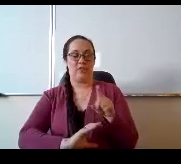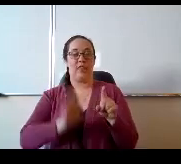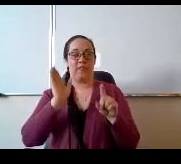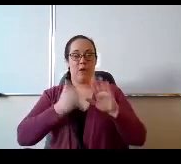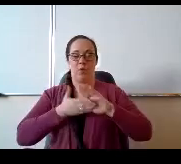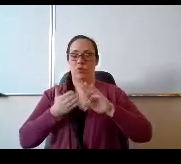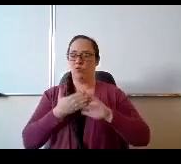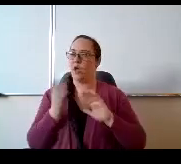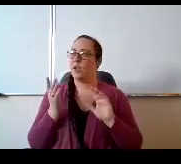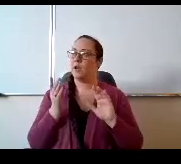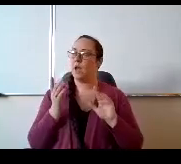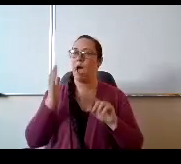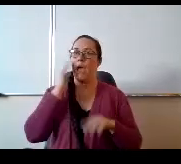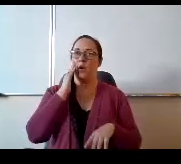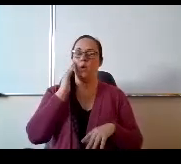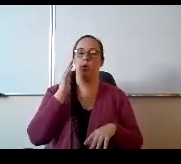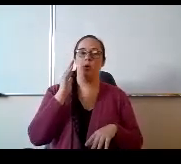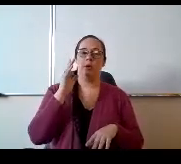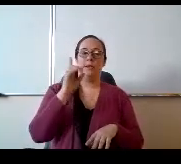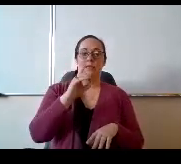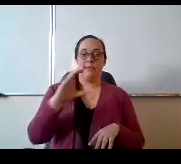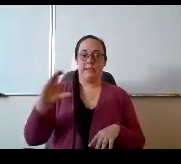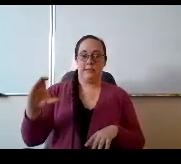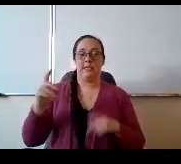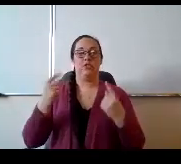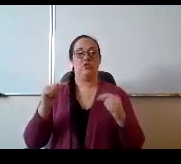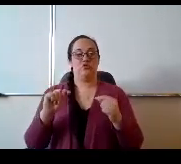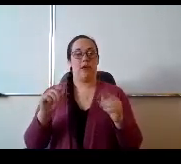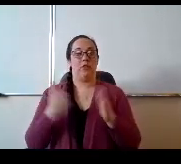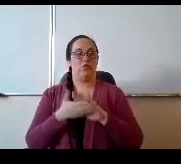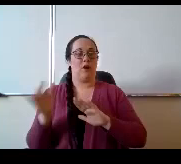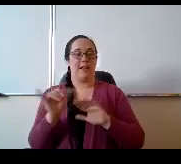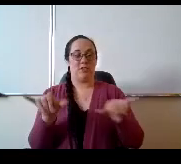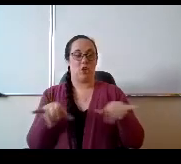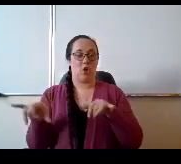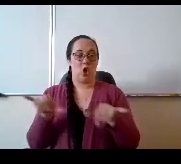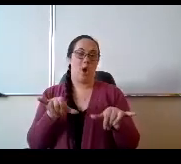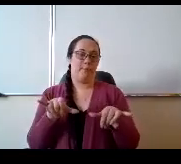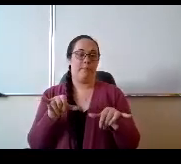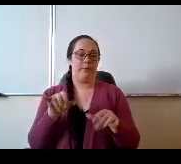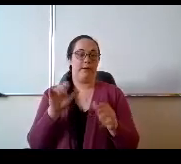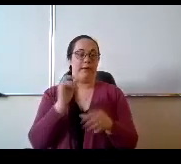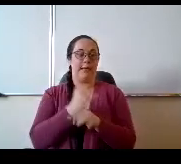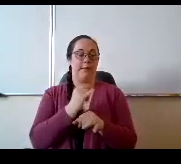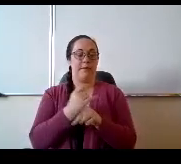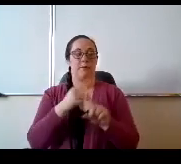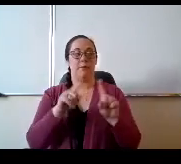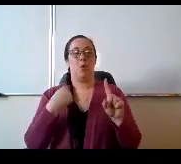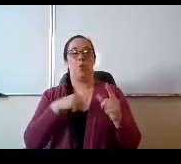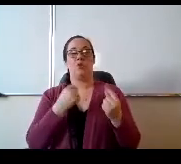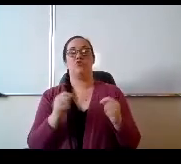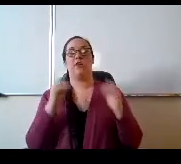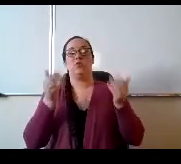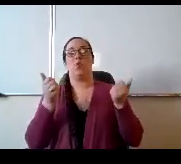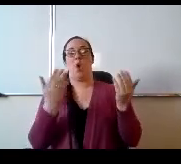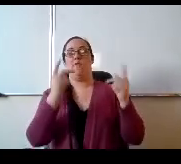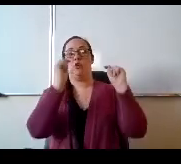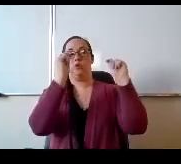I know the CC is trying to run as a common campus, but we're trying to run the same type of tutoring,